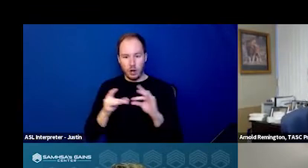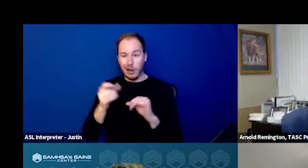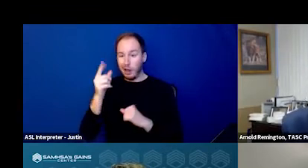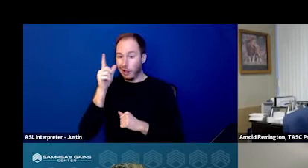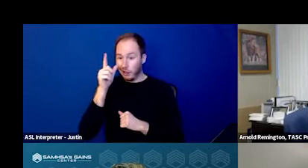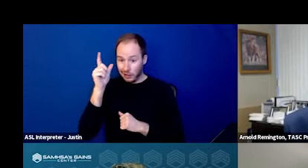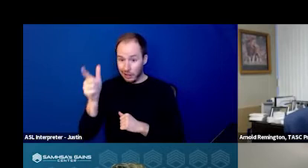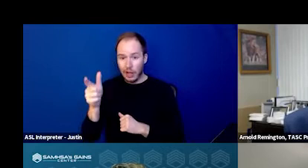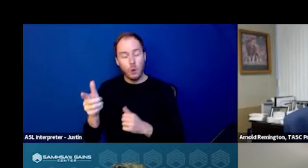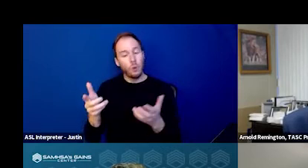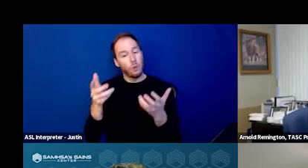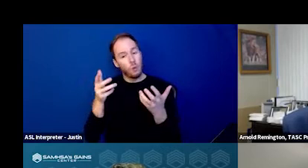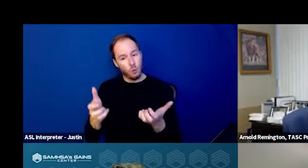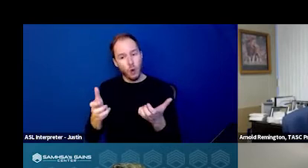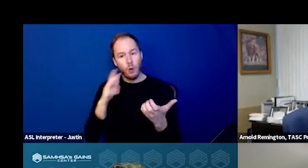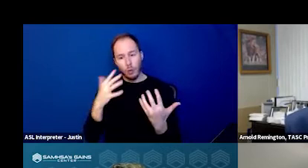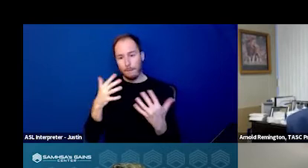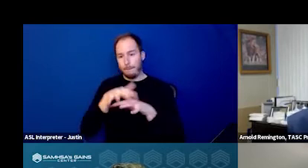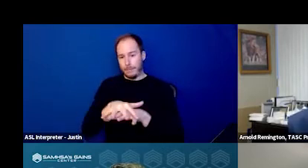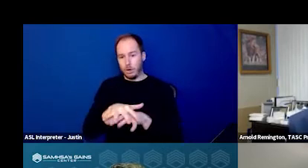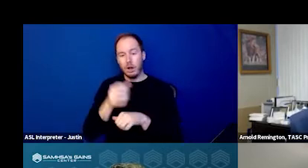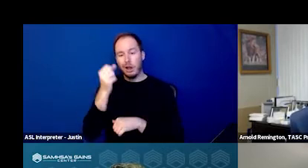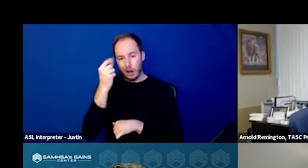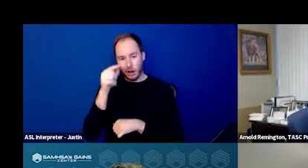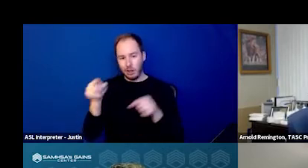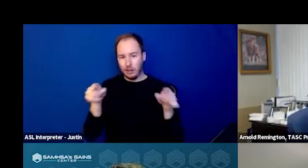hopefully those, those two will merge, but this is how the intercepts function